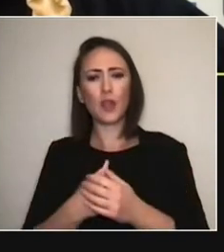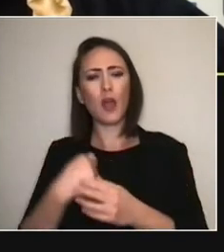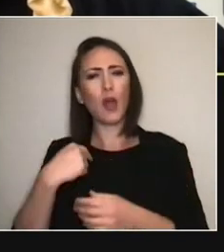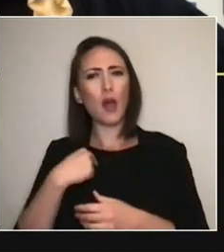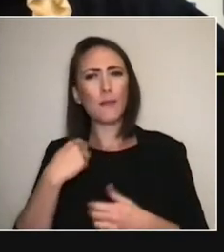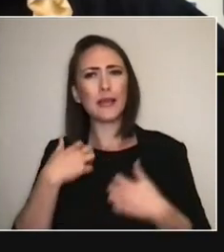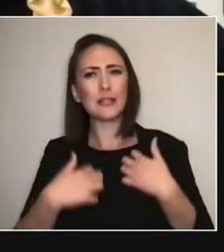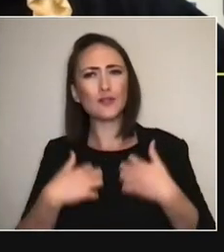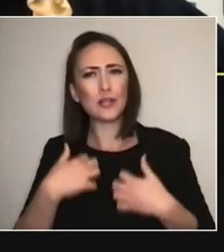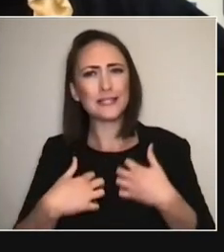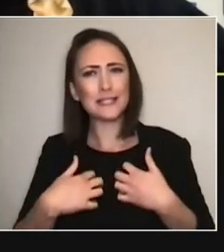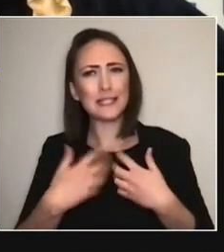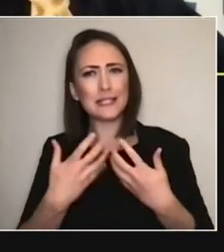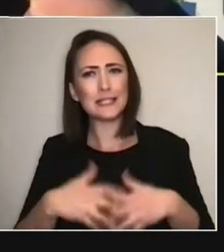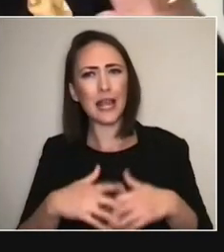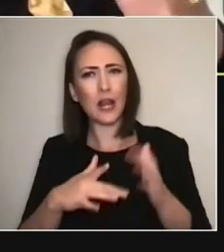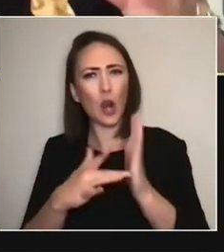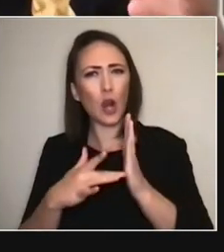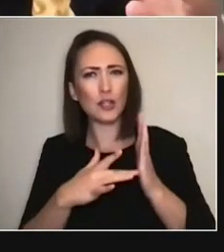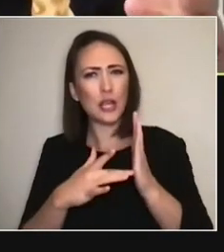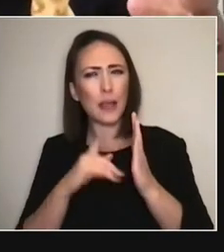but I think I don't wanna lose anything.